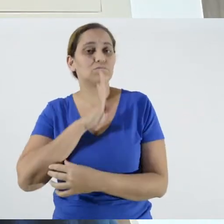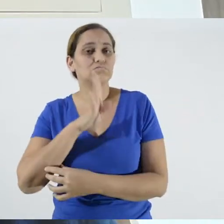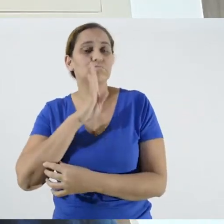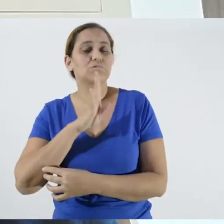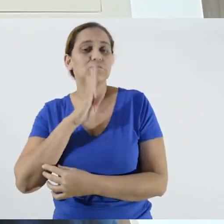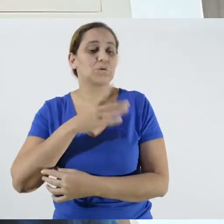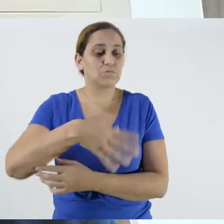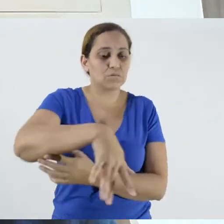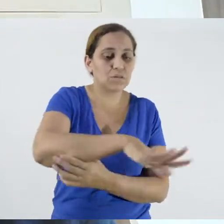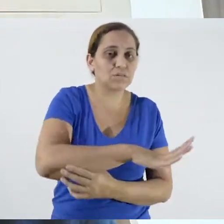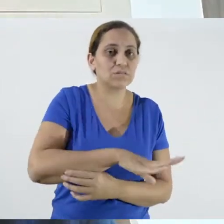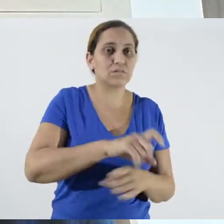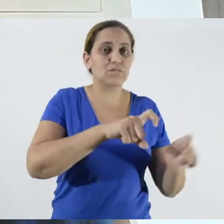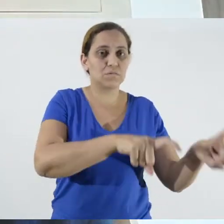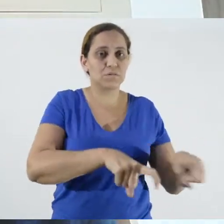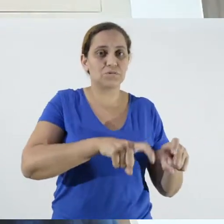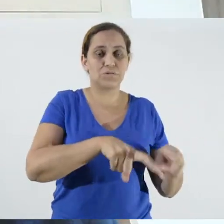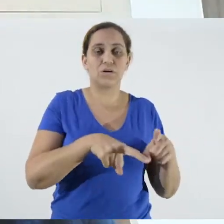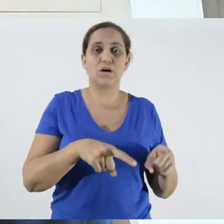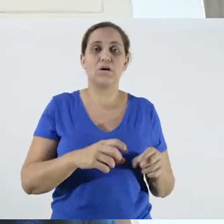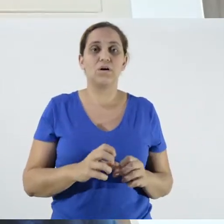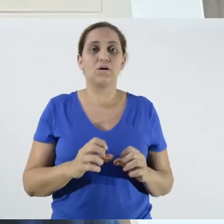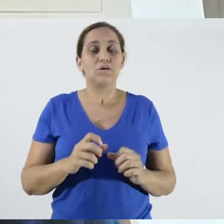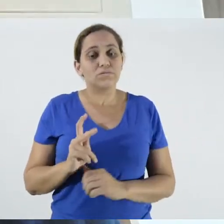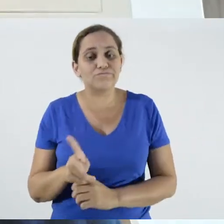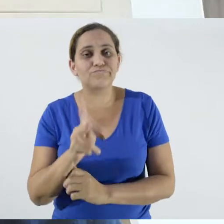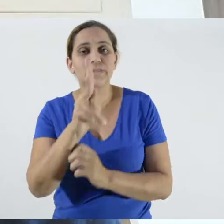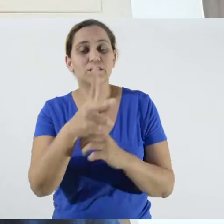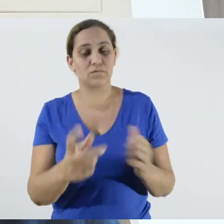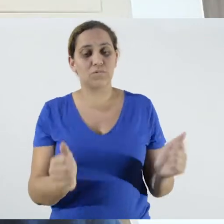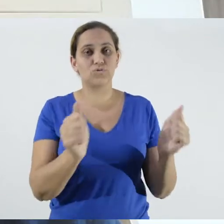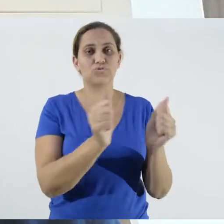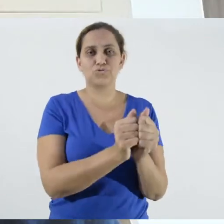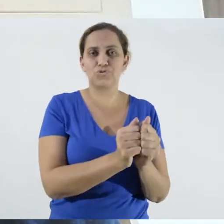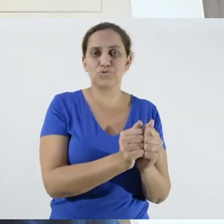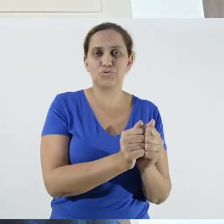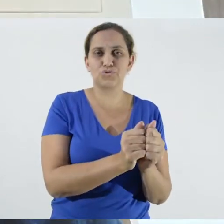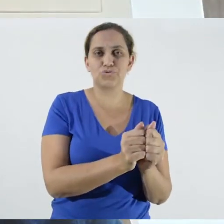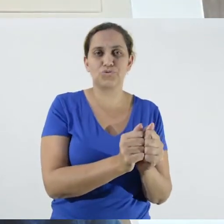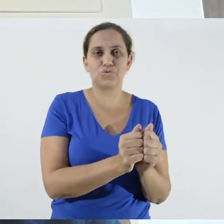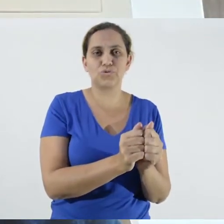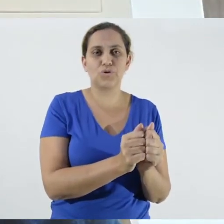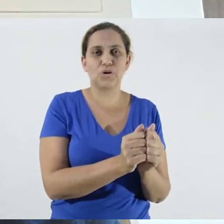to rural territories in an always joint way, always from the self with the other,